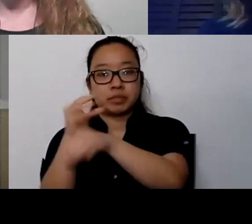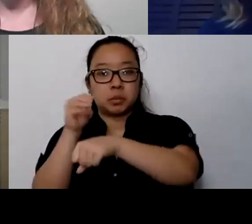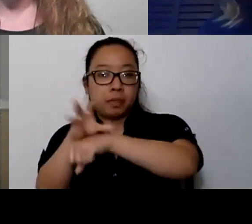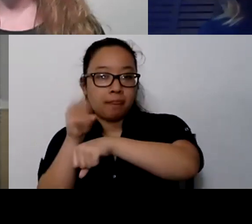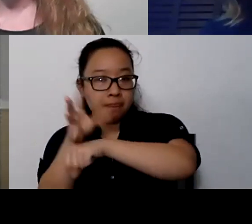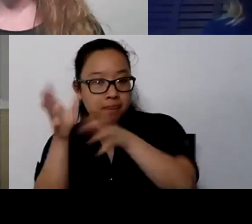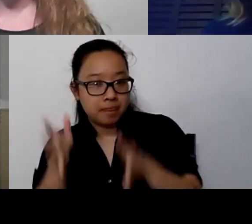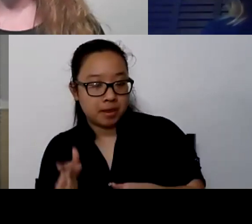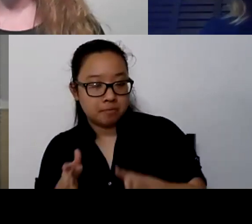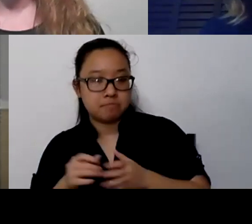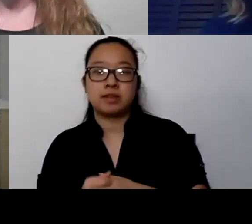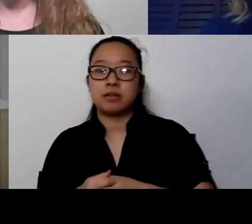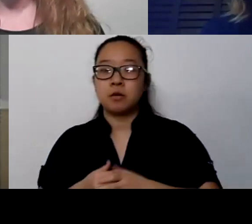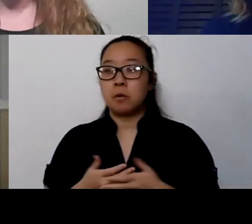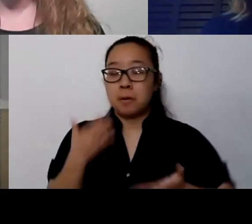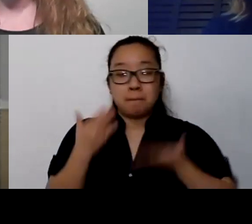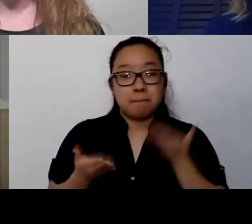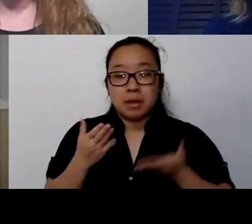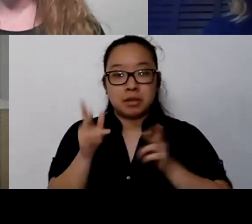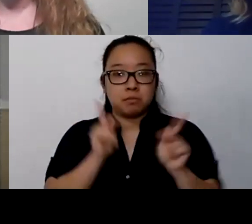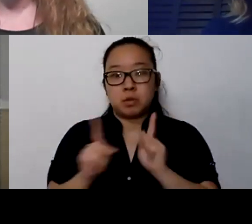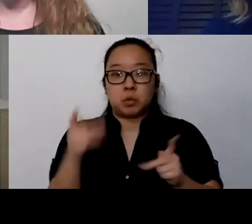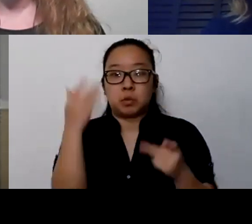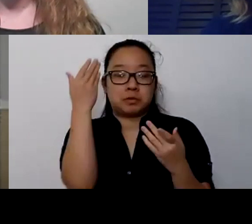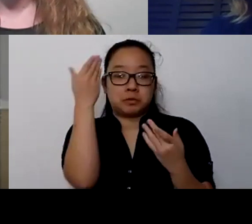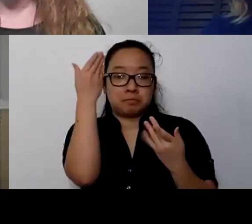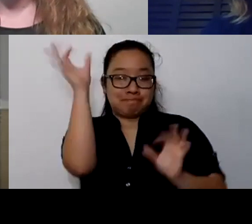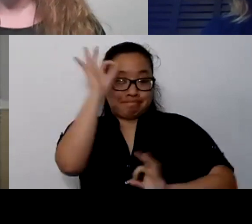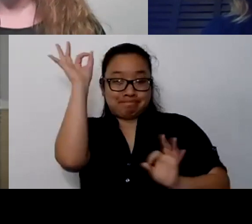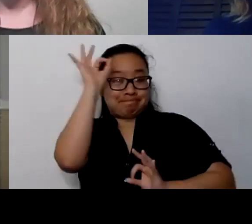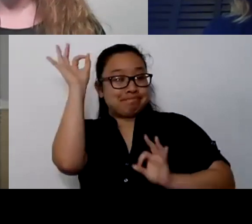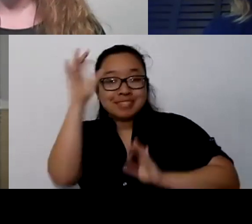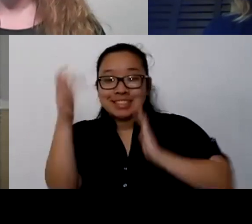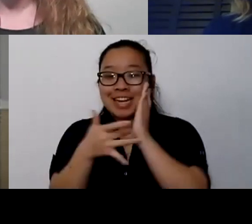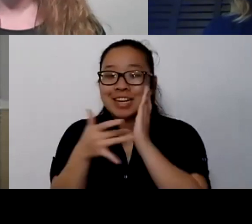or whether they don't have the technology to make those things happen, I think that's a hardship too.